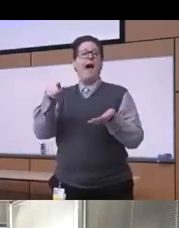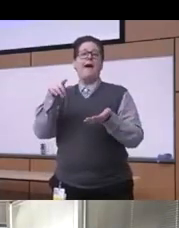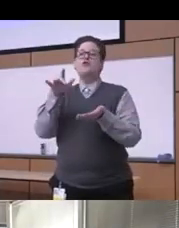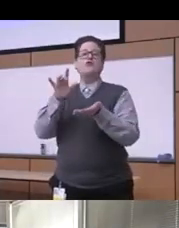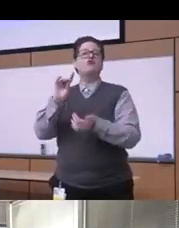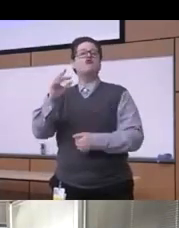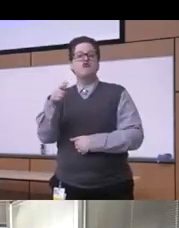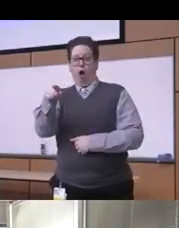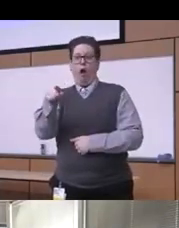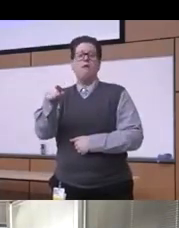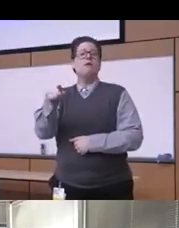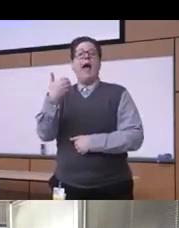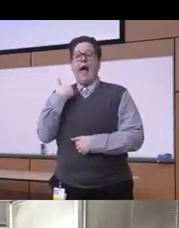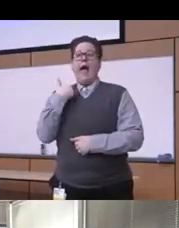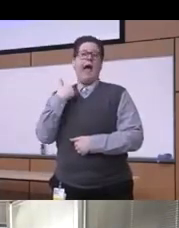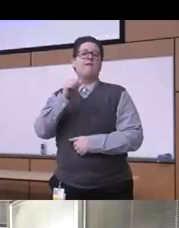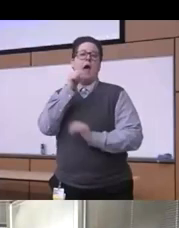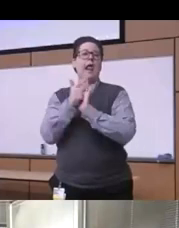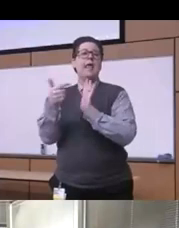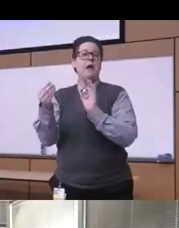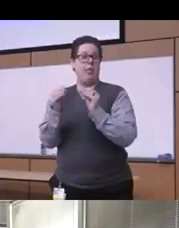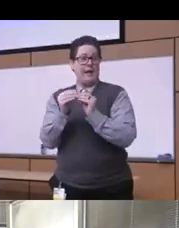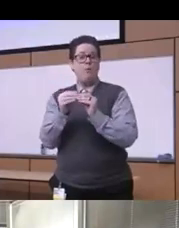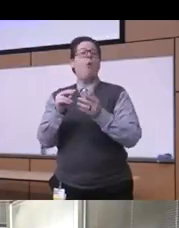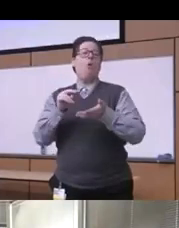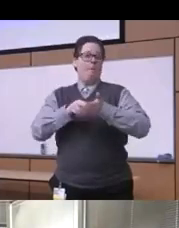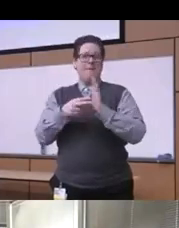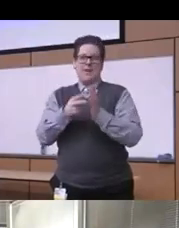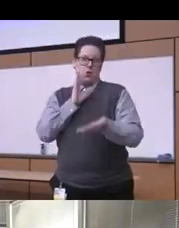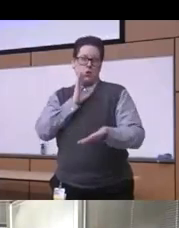drug possession you know what what you're doing basically you're kind of stopping people from